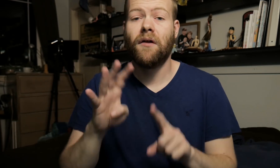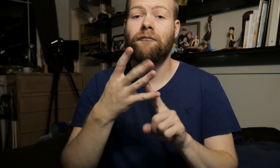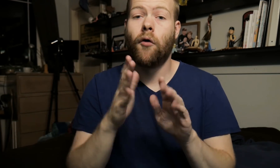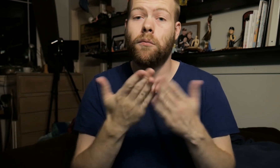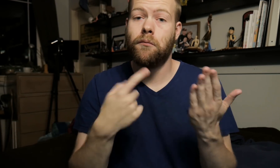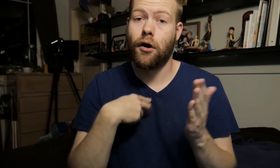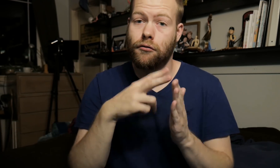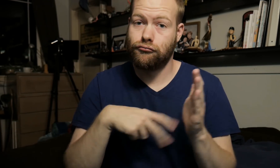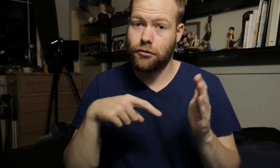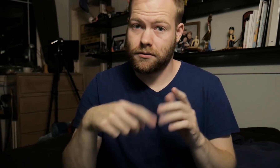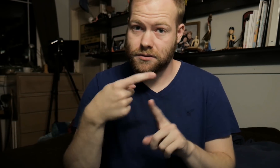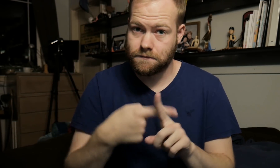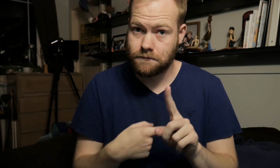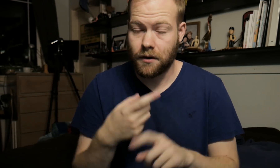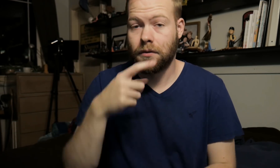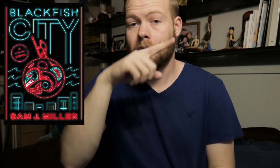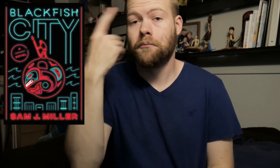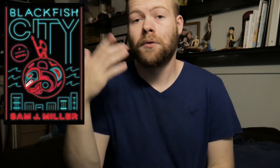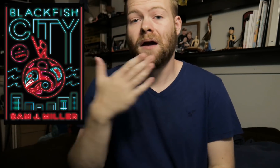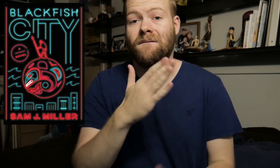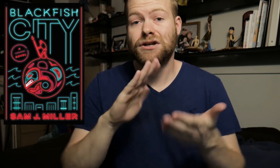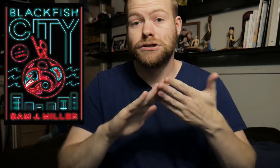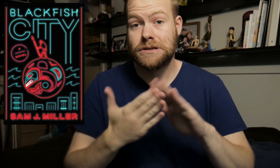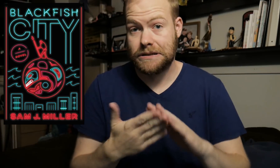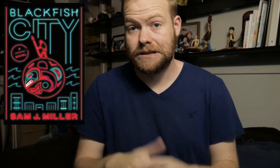The fourth book I read this month is Blackfish City.